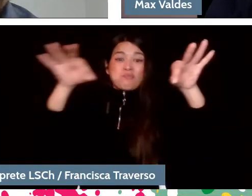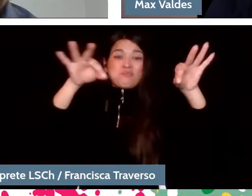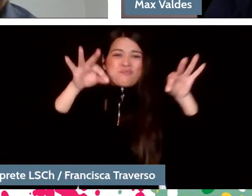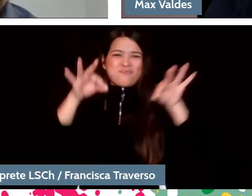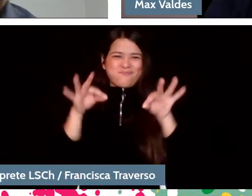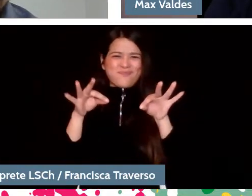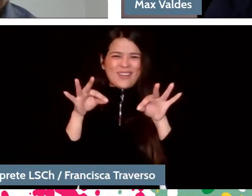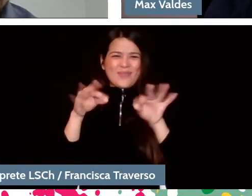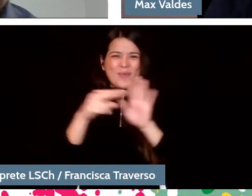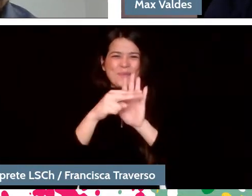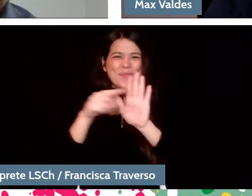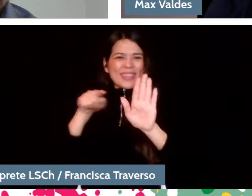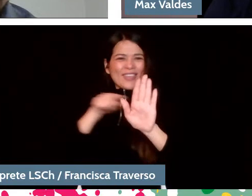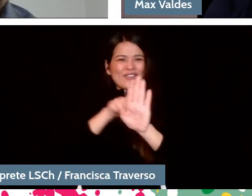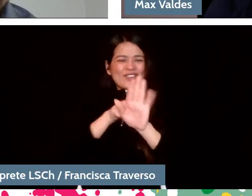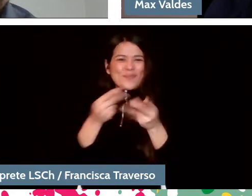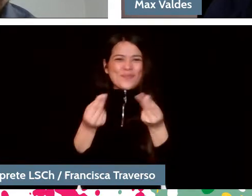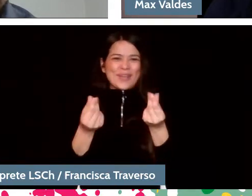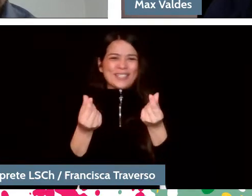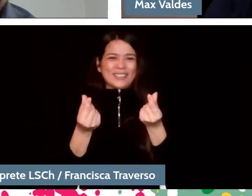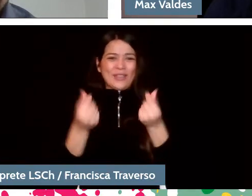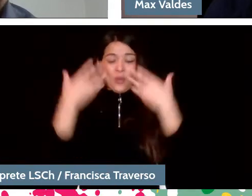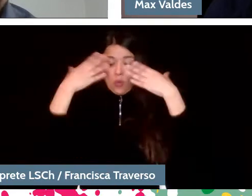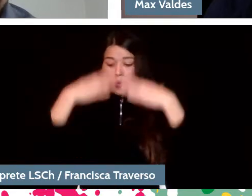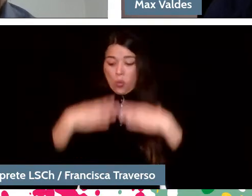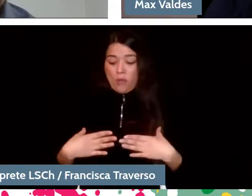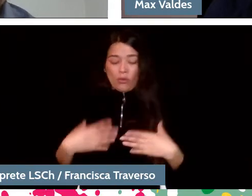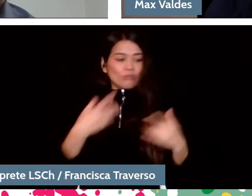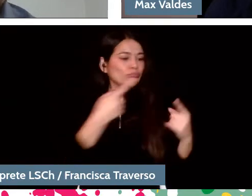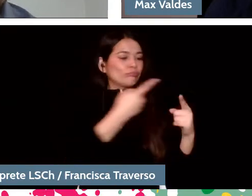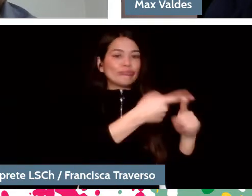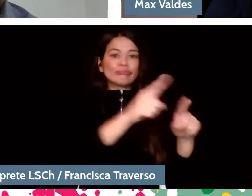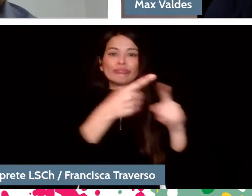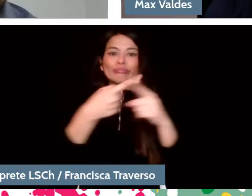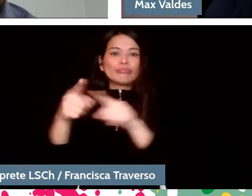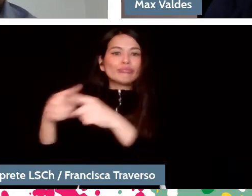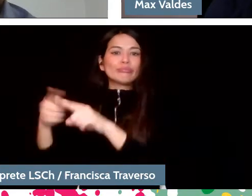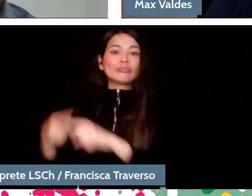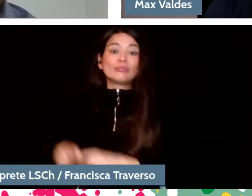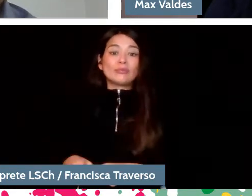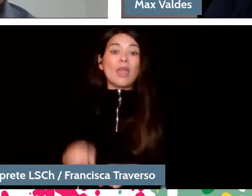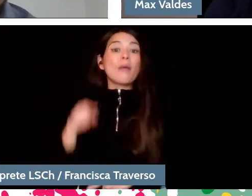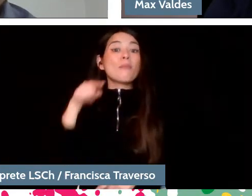body and each one's body is different. And for this reason there is no one version.